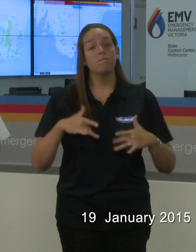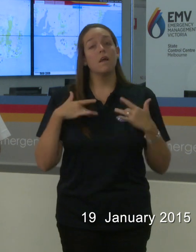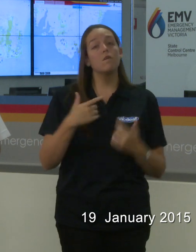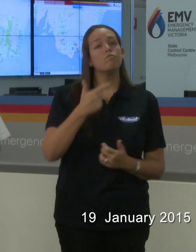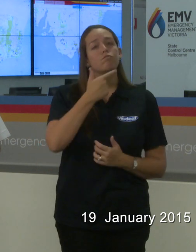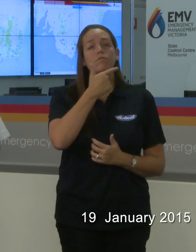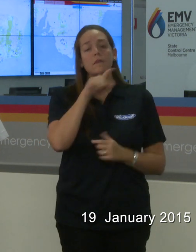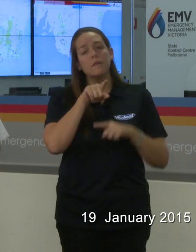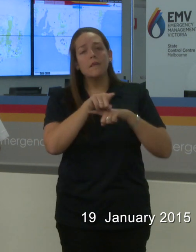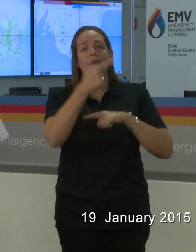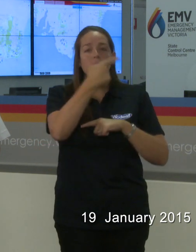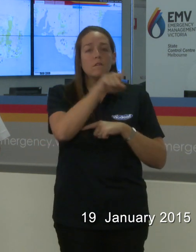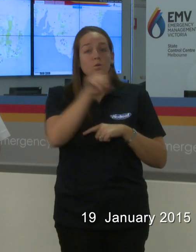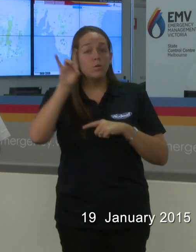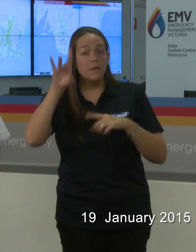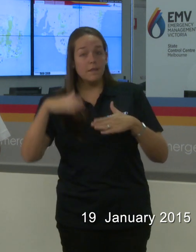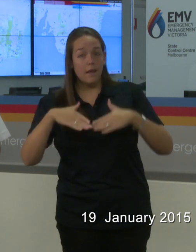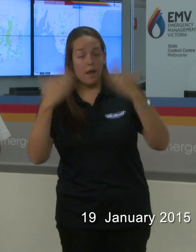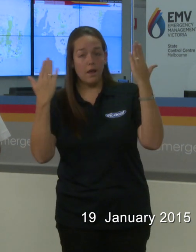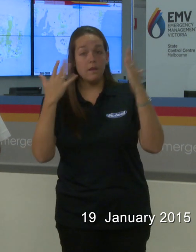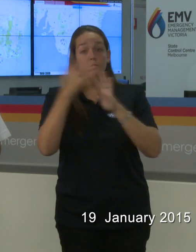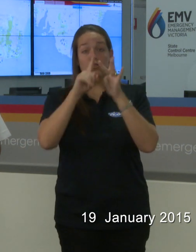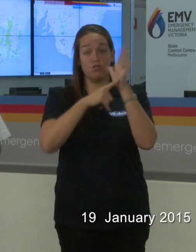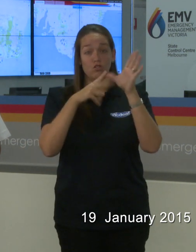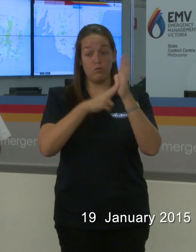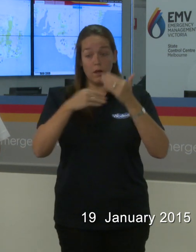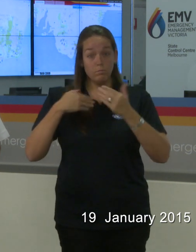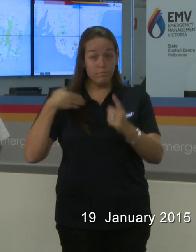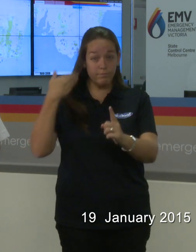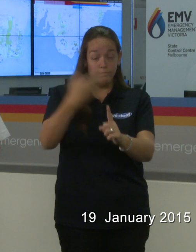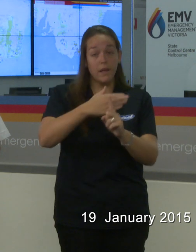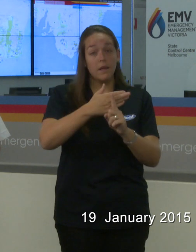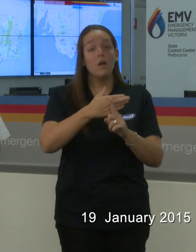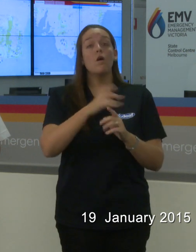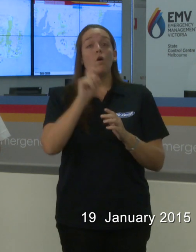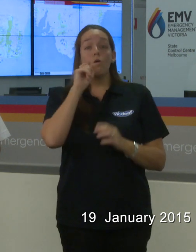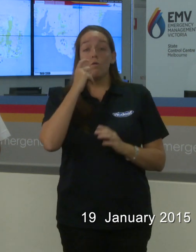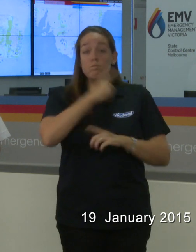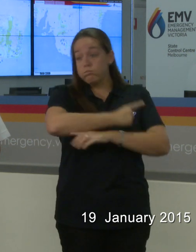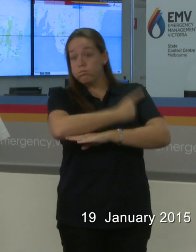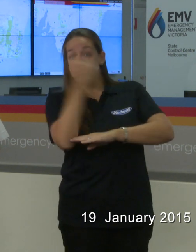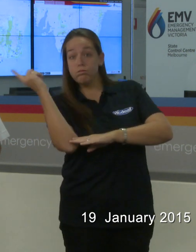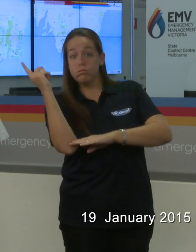so for the rest of January we don't believe there will be excessive fire danger indexes